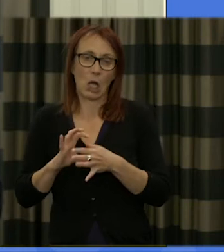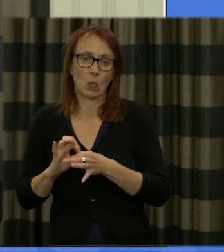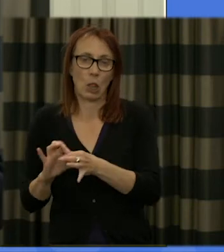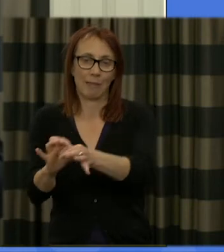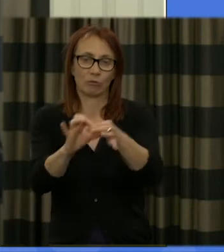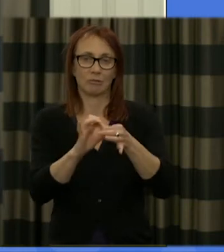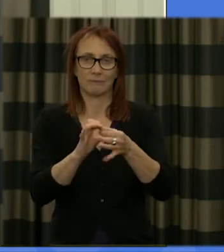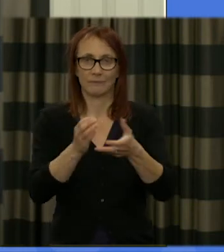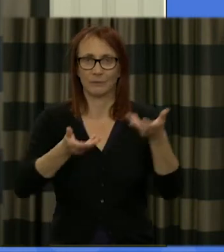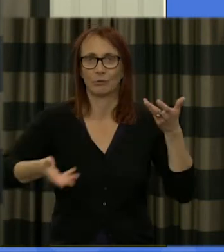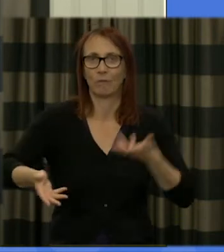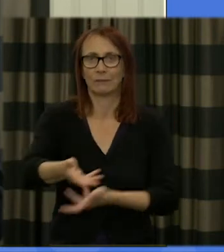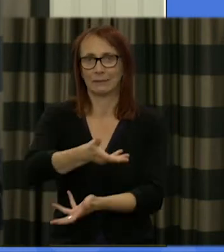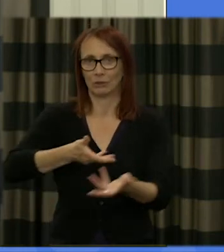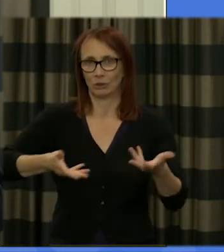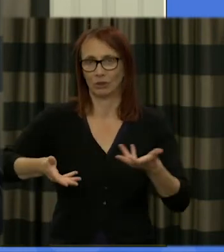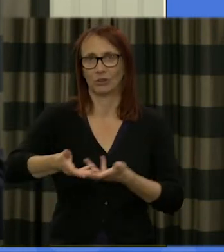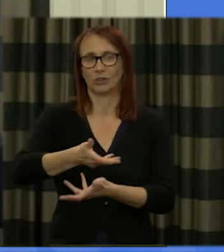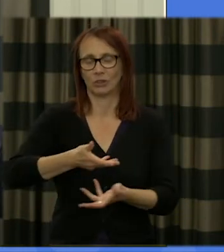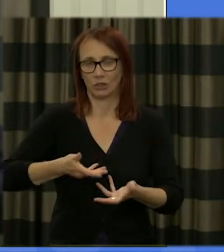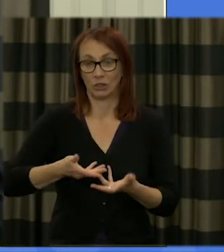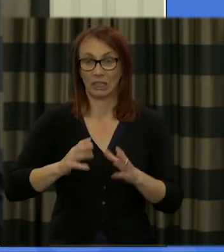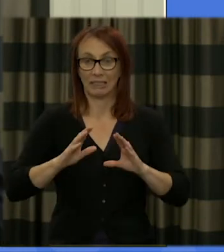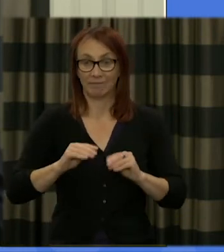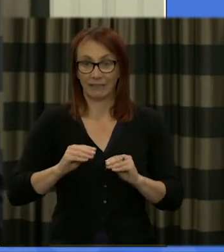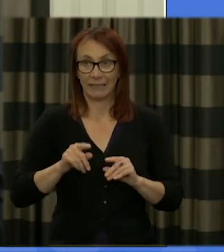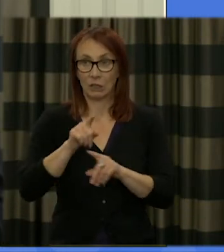and you'll have the chance as Kate says after that to go away and think about it